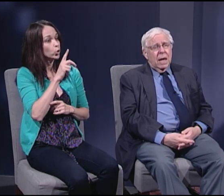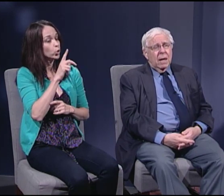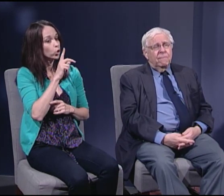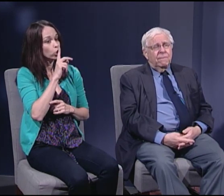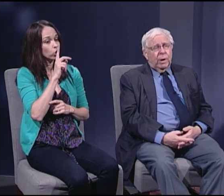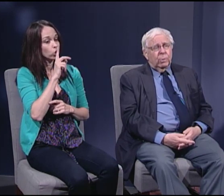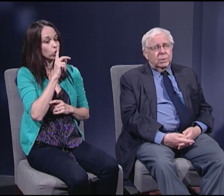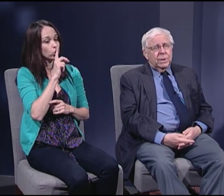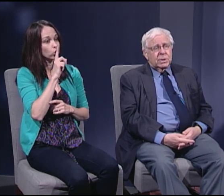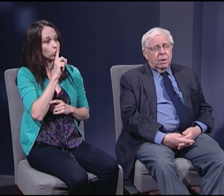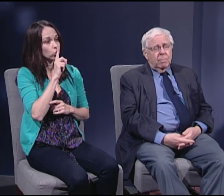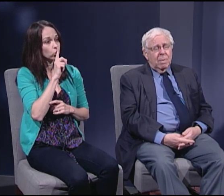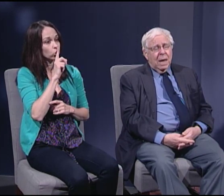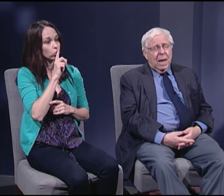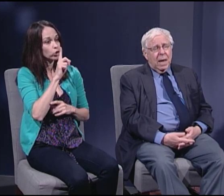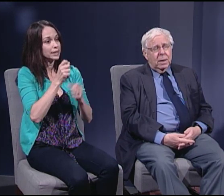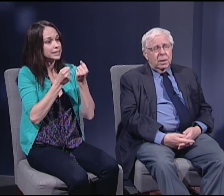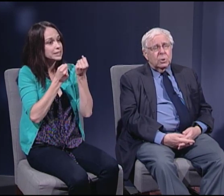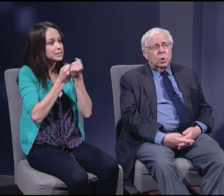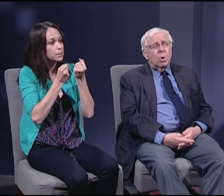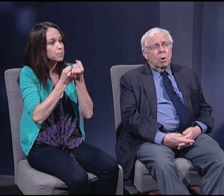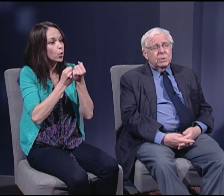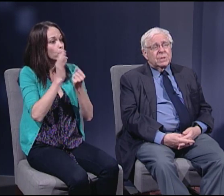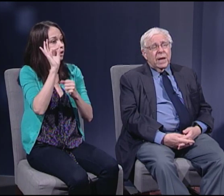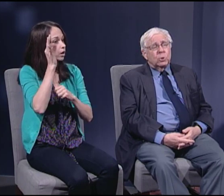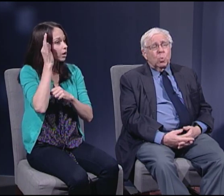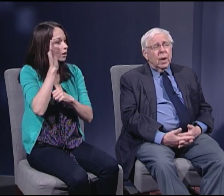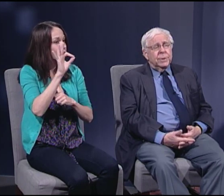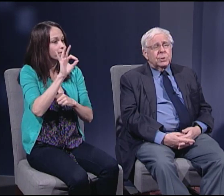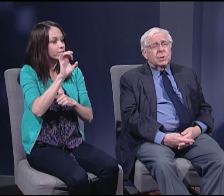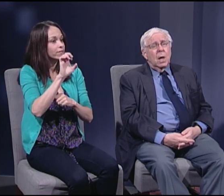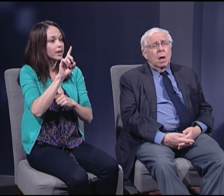in federalism and in so-called states rights,